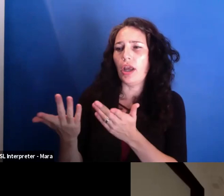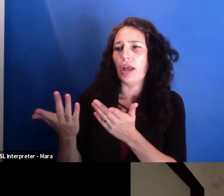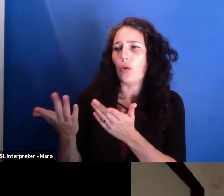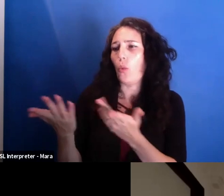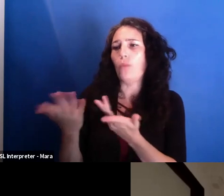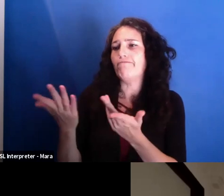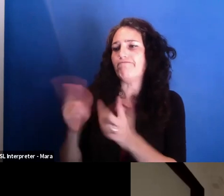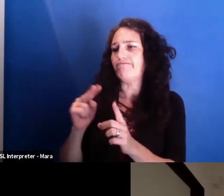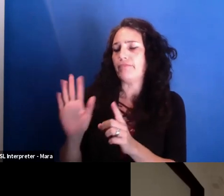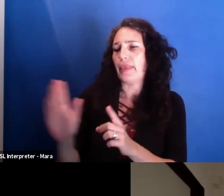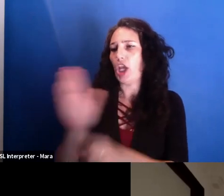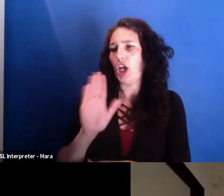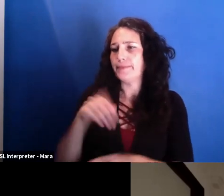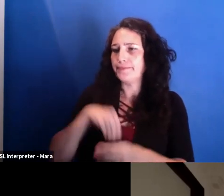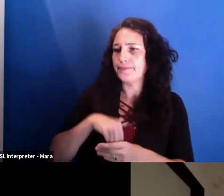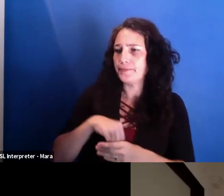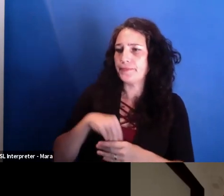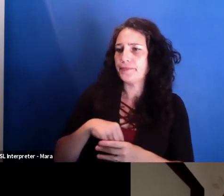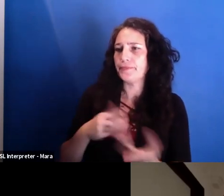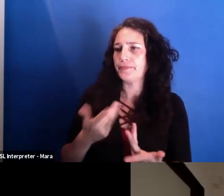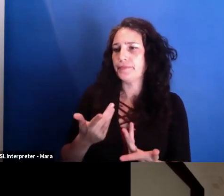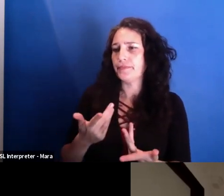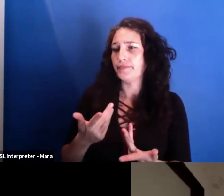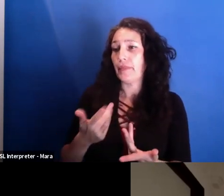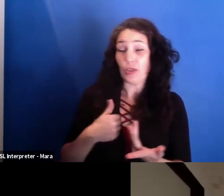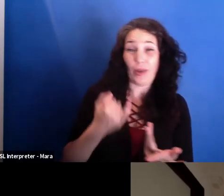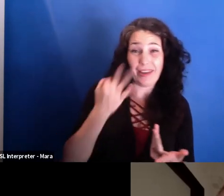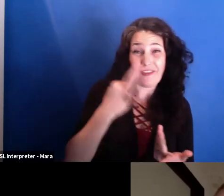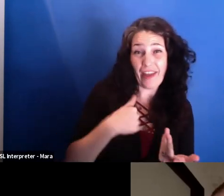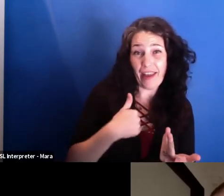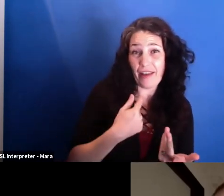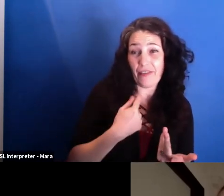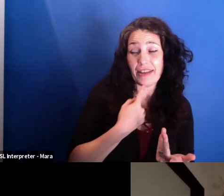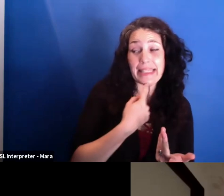and where I said enough so that he can fill the next thing.